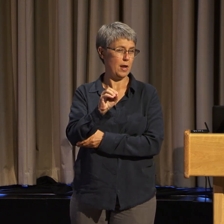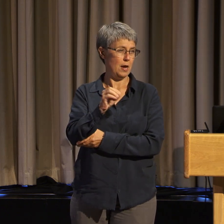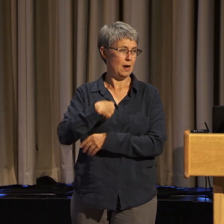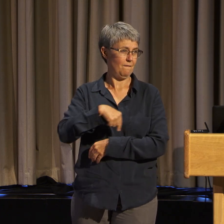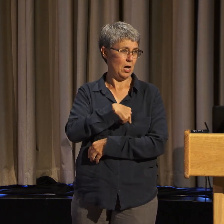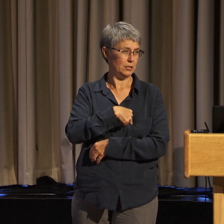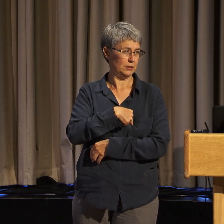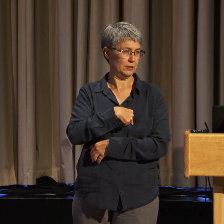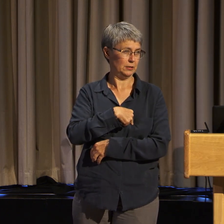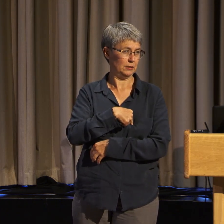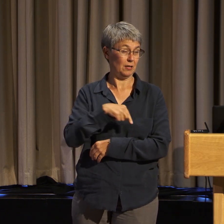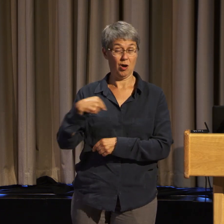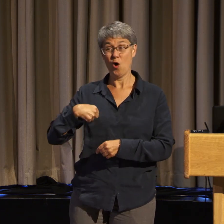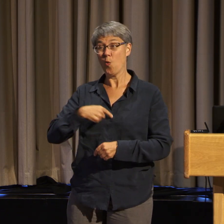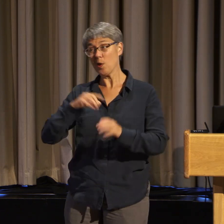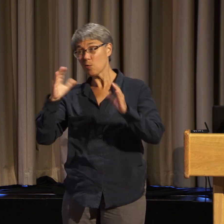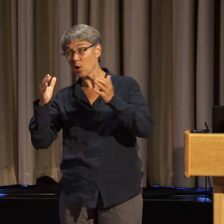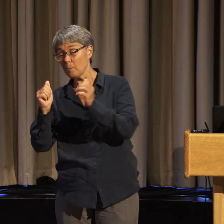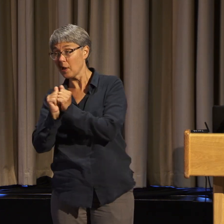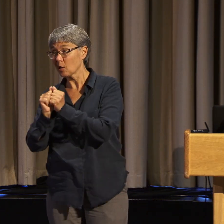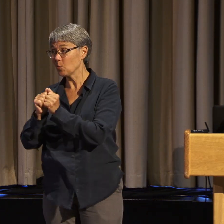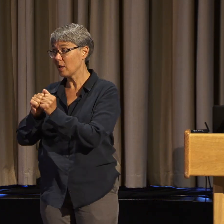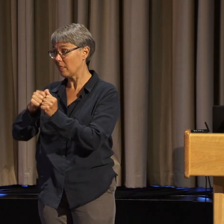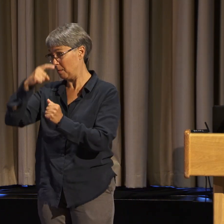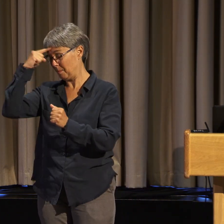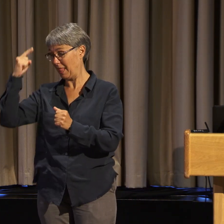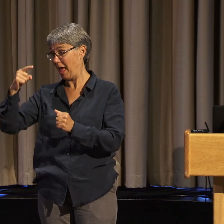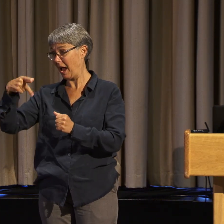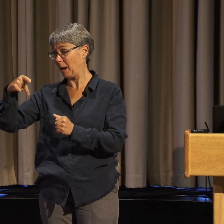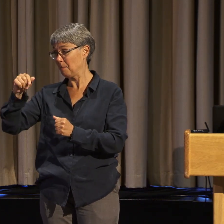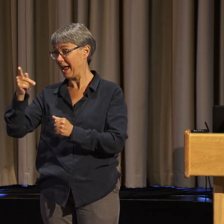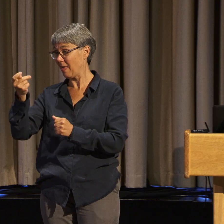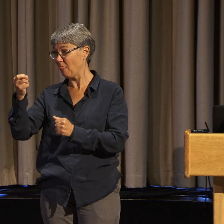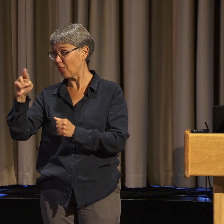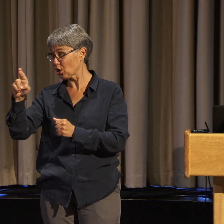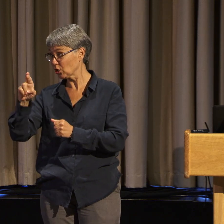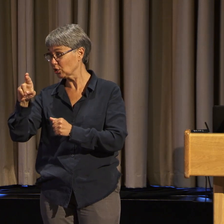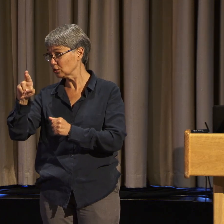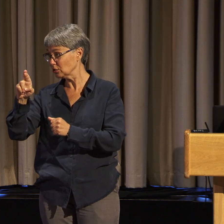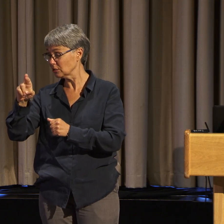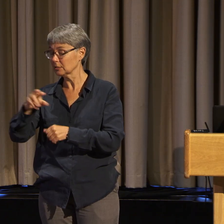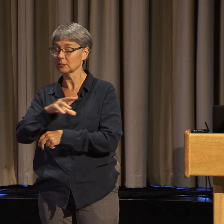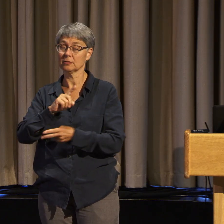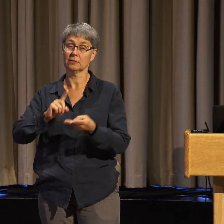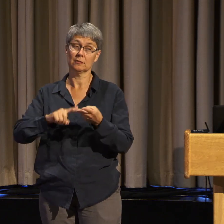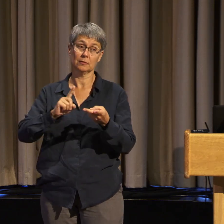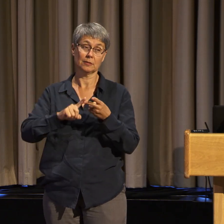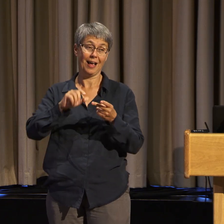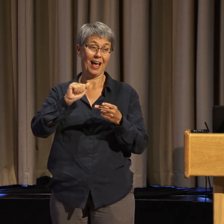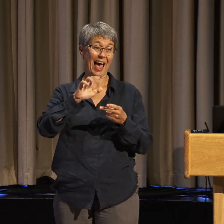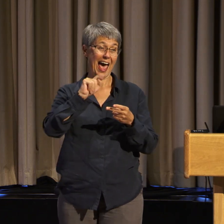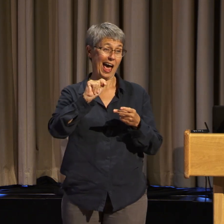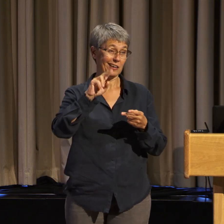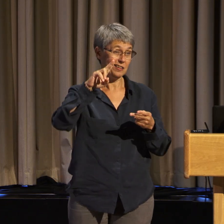and to Act Up and all of those movements. And we weren't given much respect.